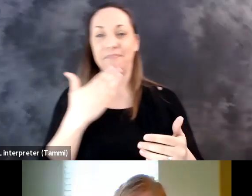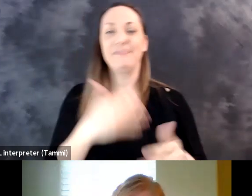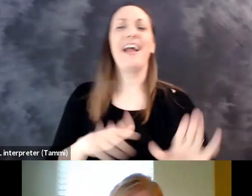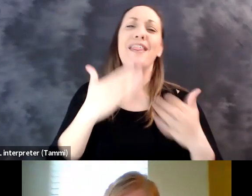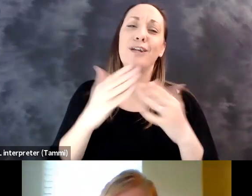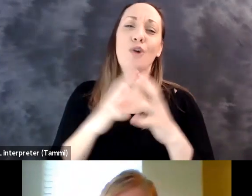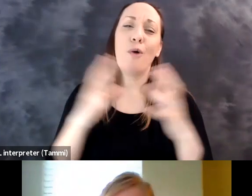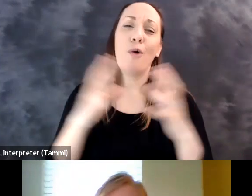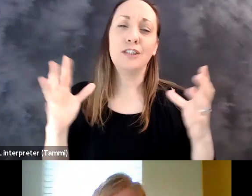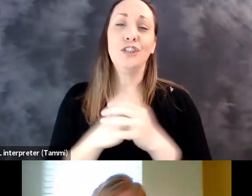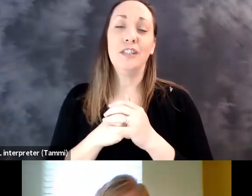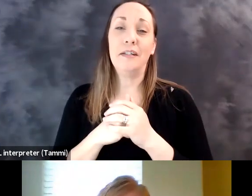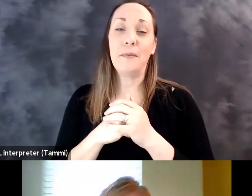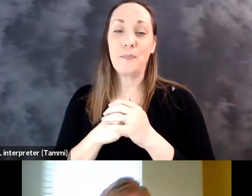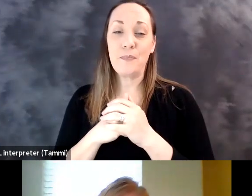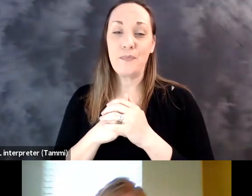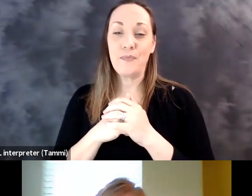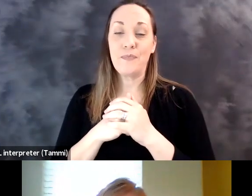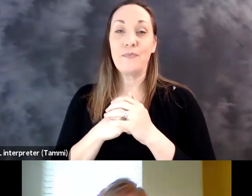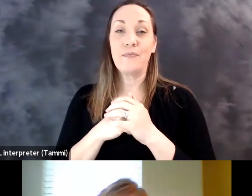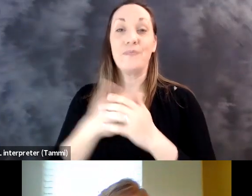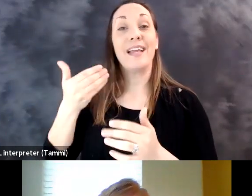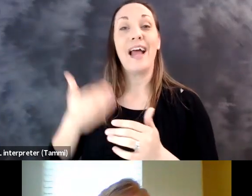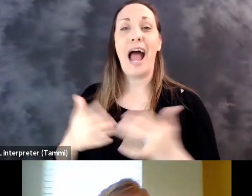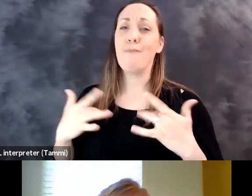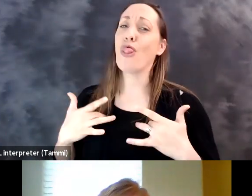Christopher: You can take it away Thank you.